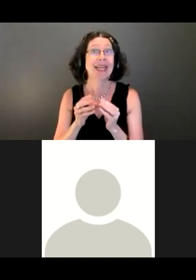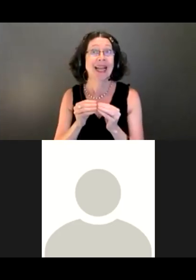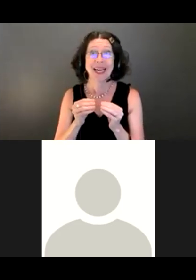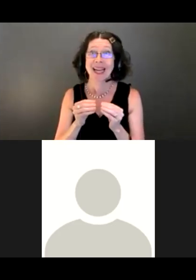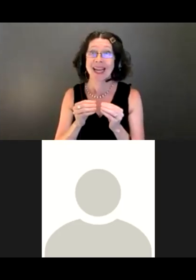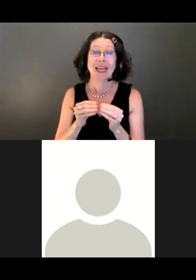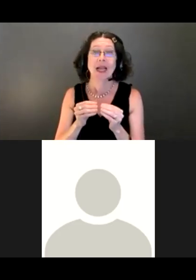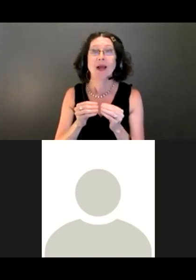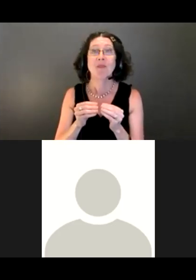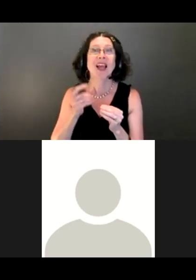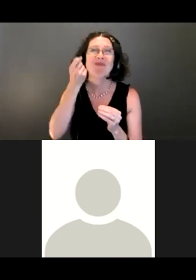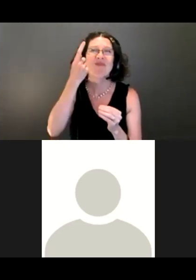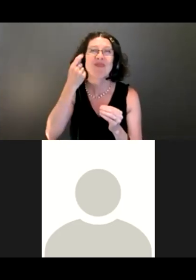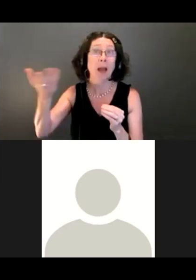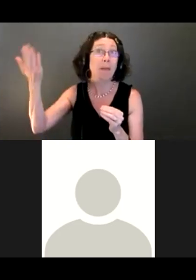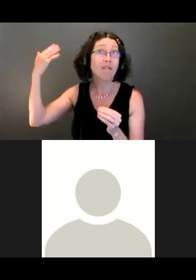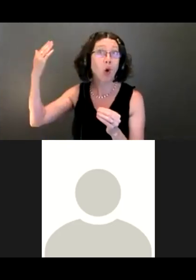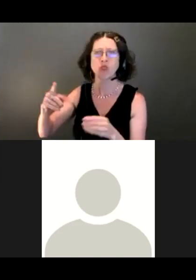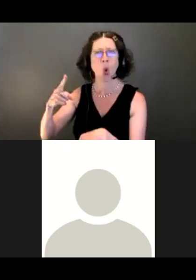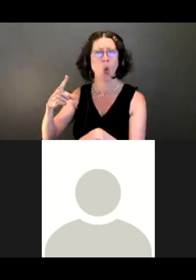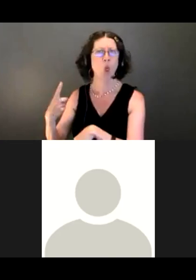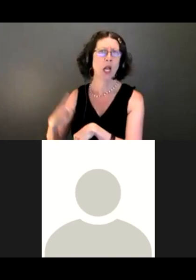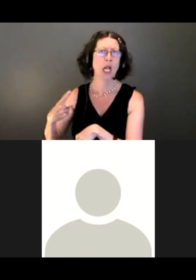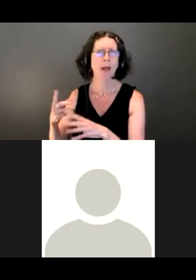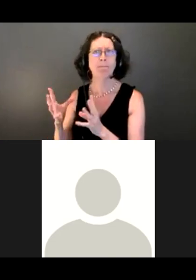We long ago stopped having one community meeting and shutting down the conversation.